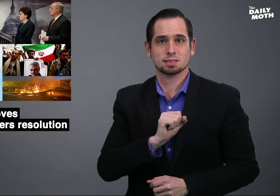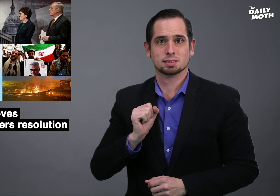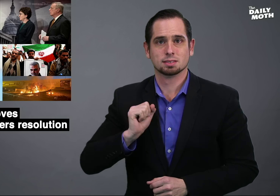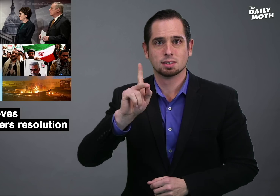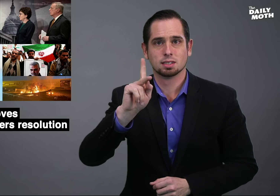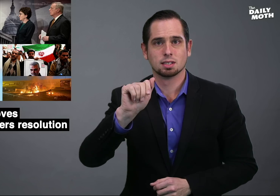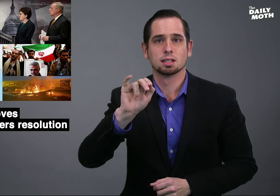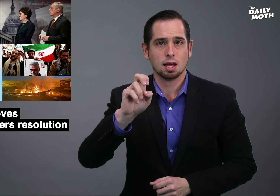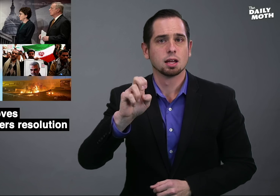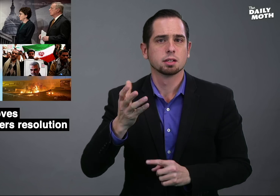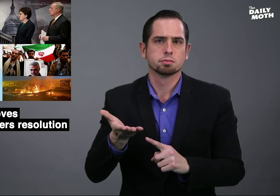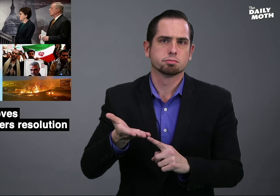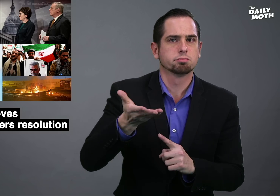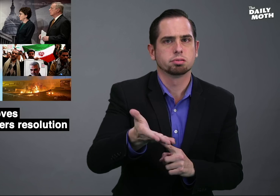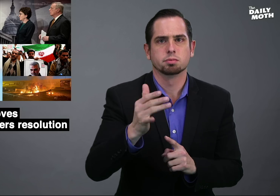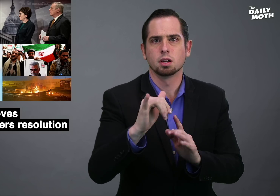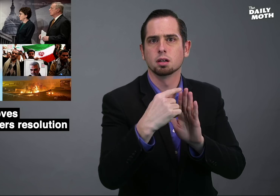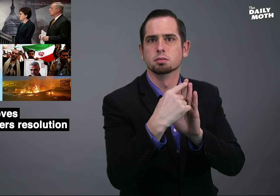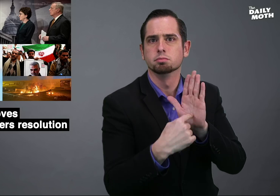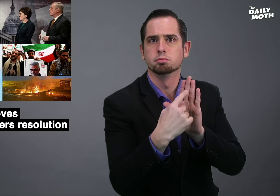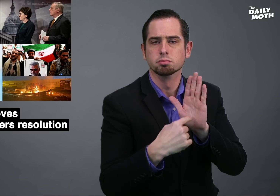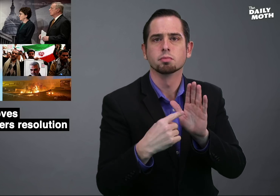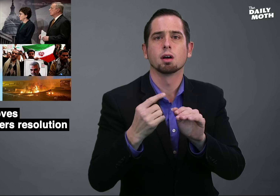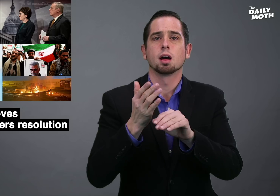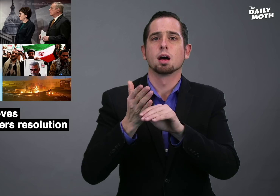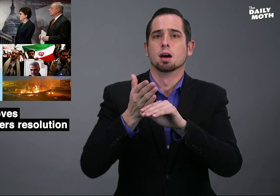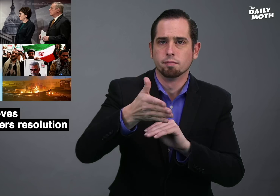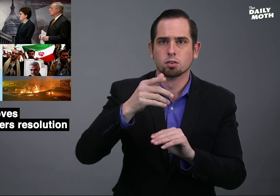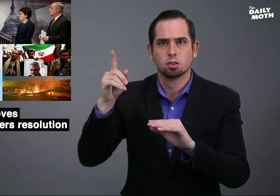Sen. Kaine introduced the resolution after